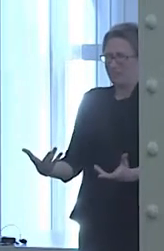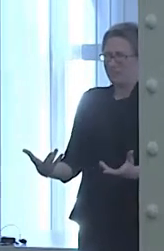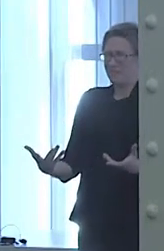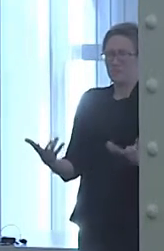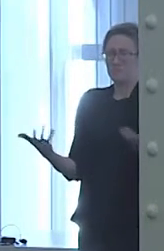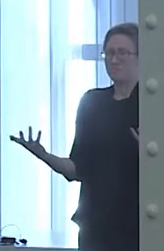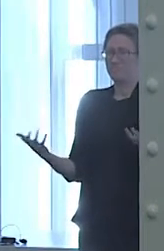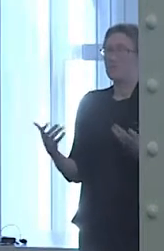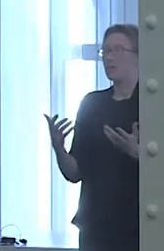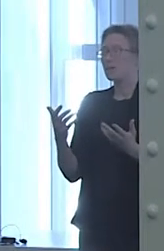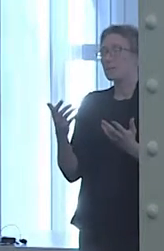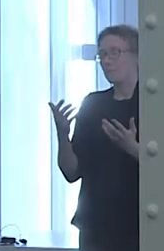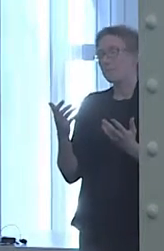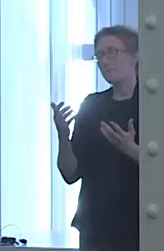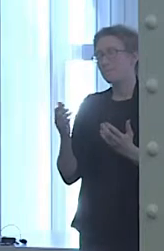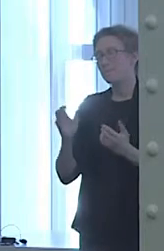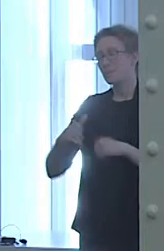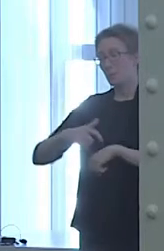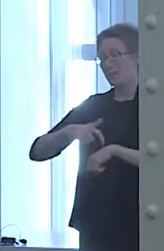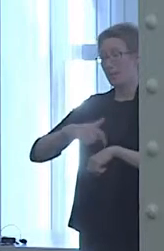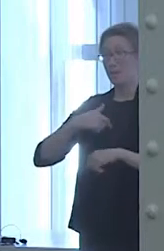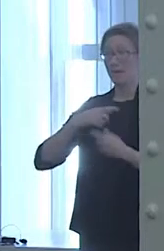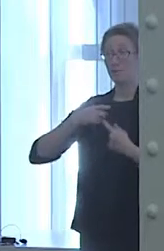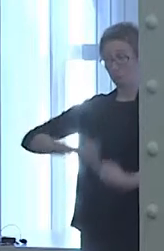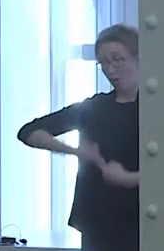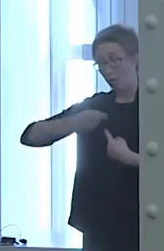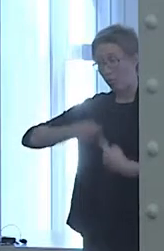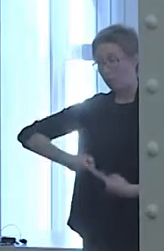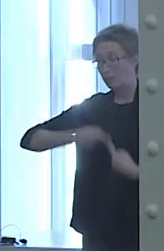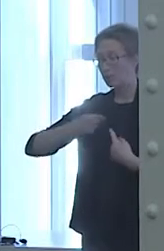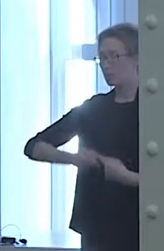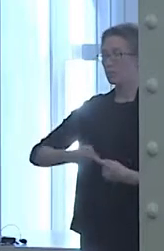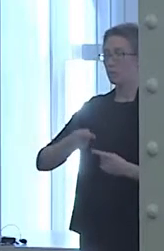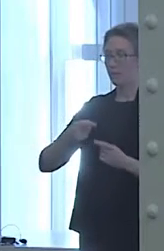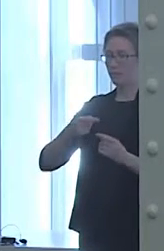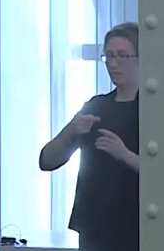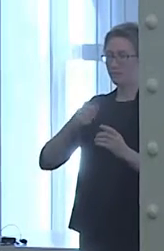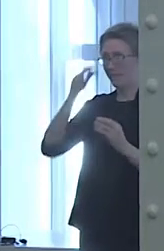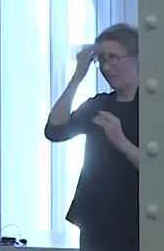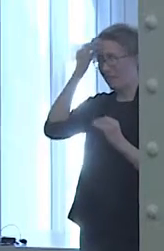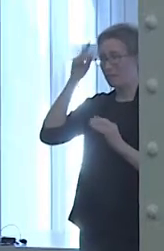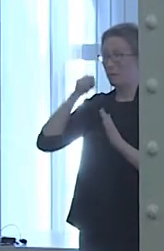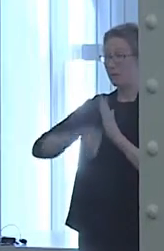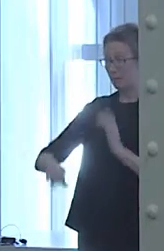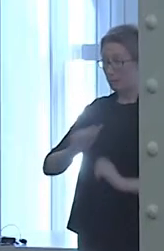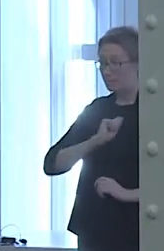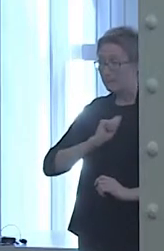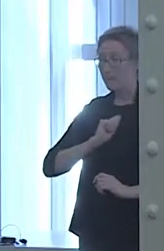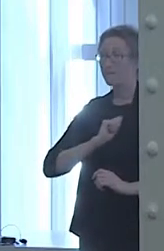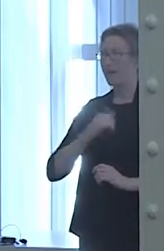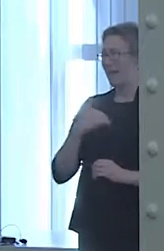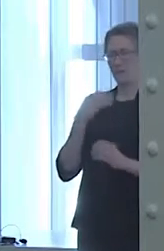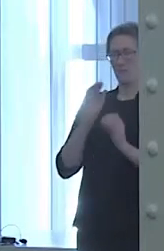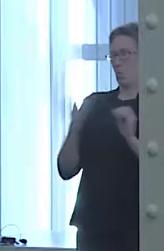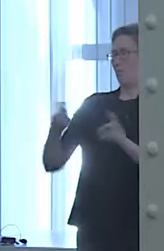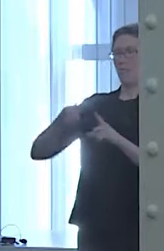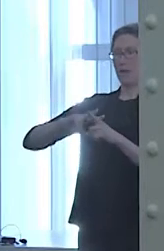I struggled with suicidal thoughts, and I had no vocabulary for describing depression.